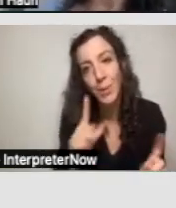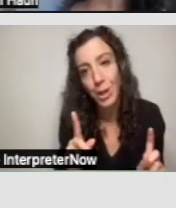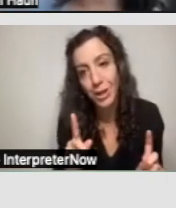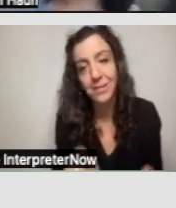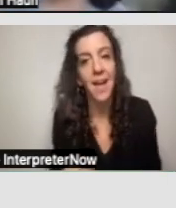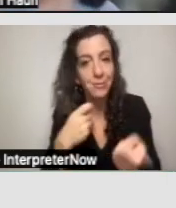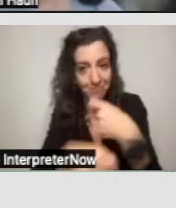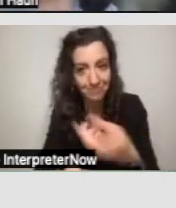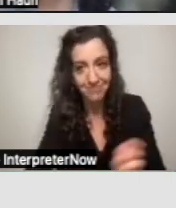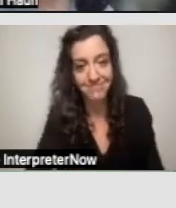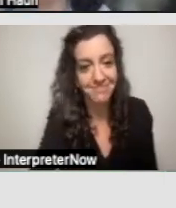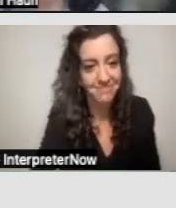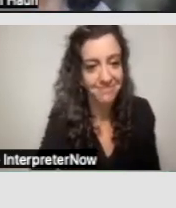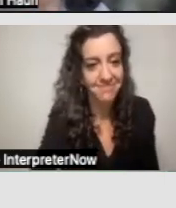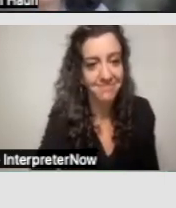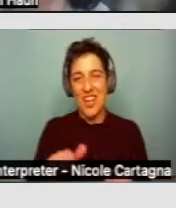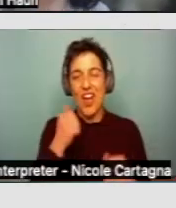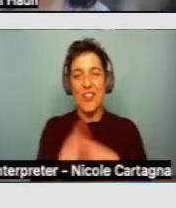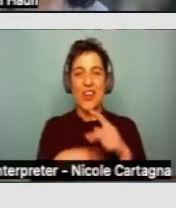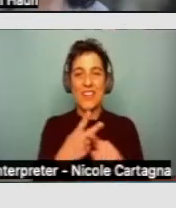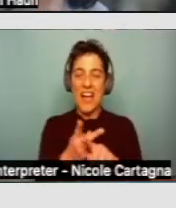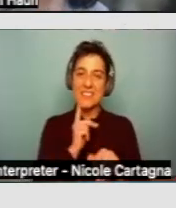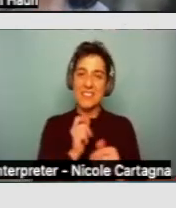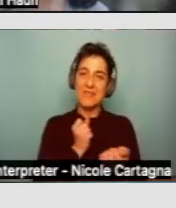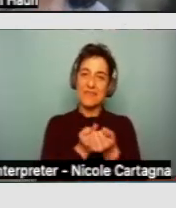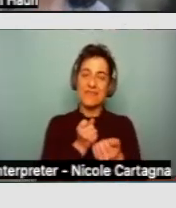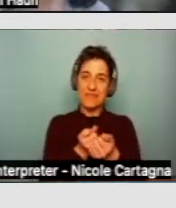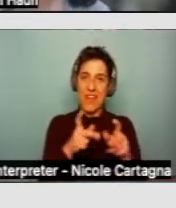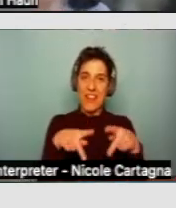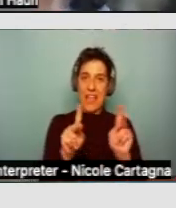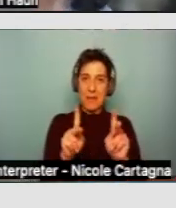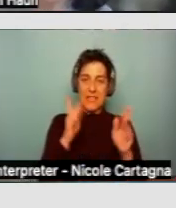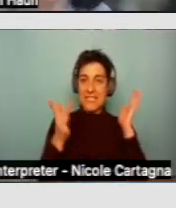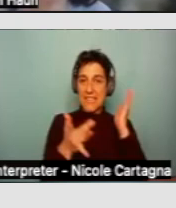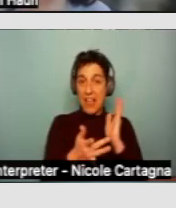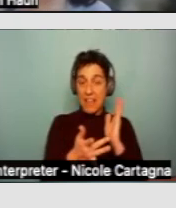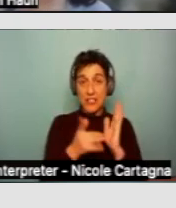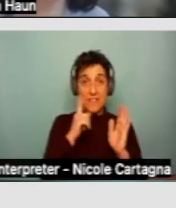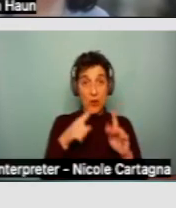Other types of enabling technologies, for instance. Soundproofing.